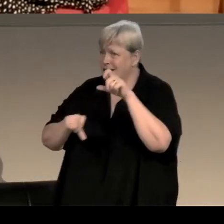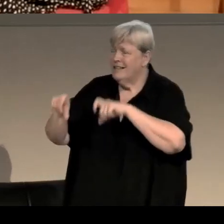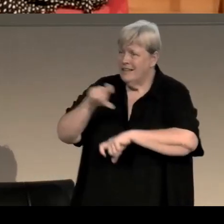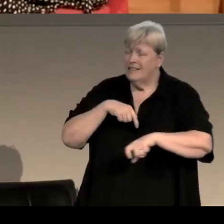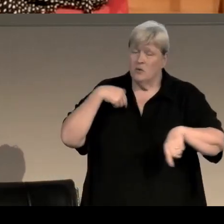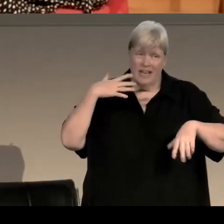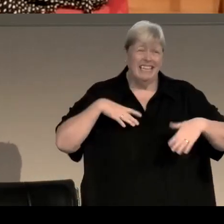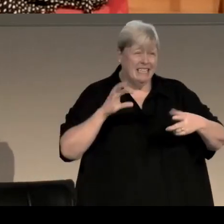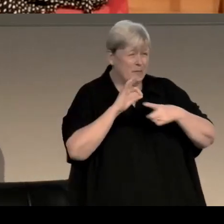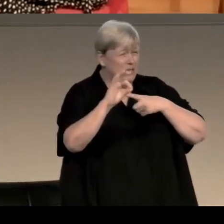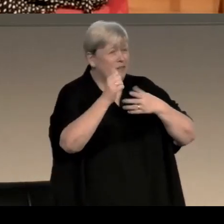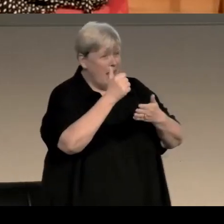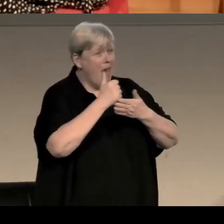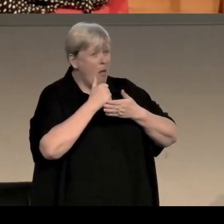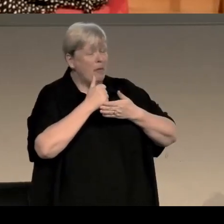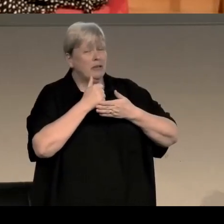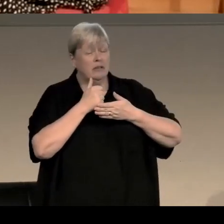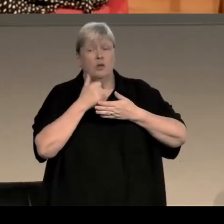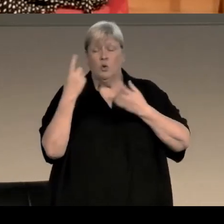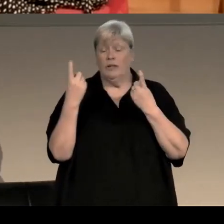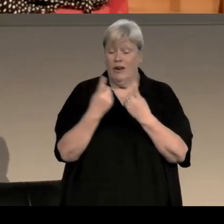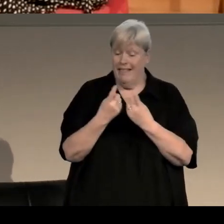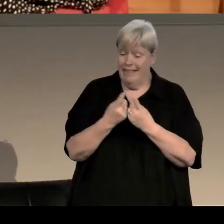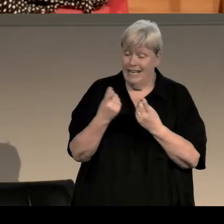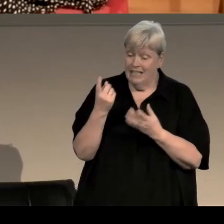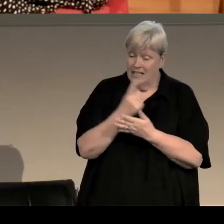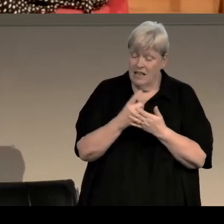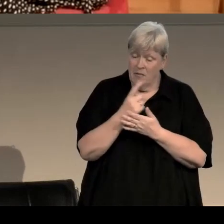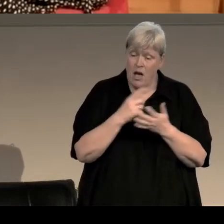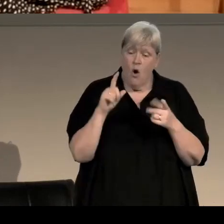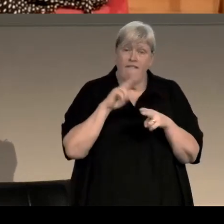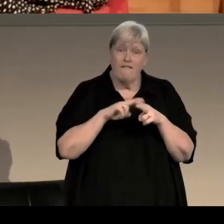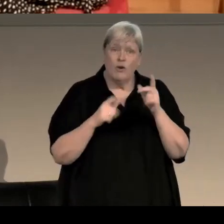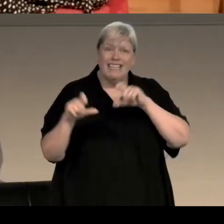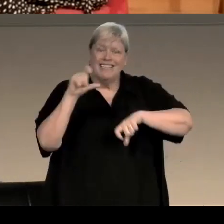help with things and one of the great things about the forensic scientists I've encountered is that